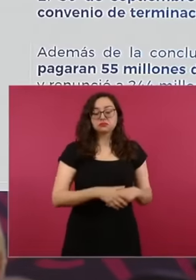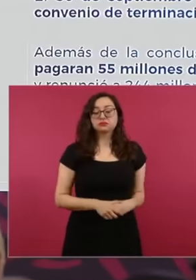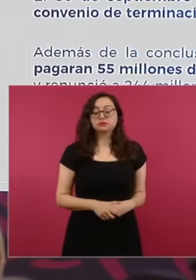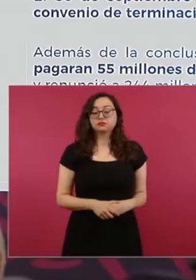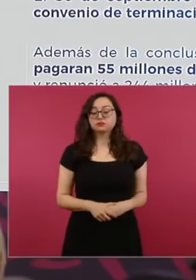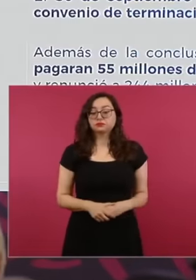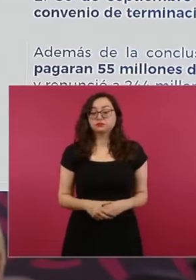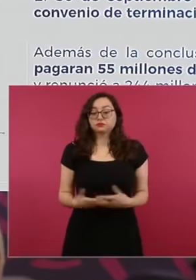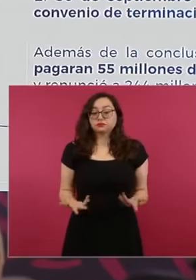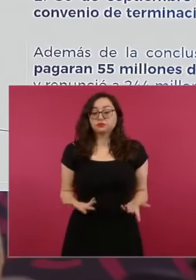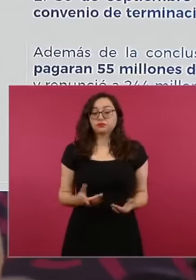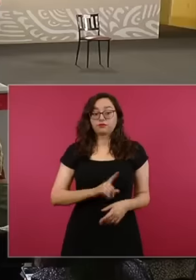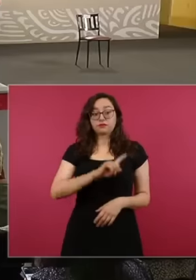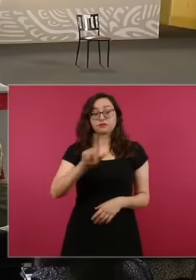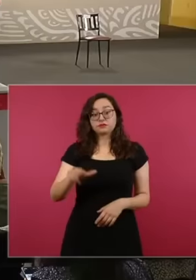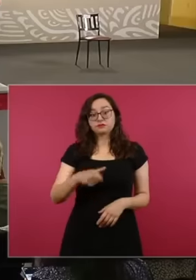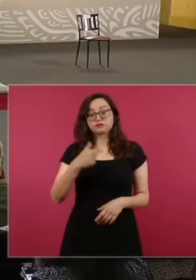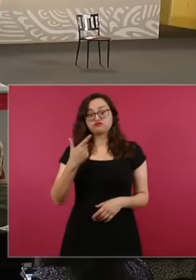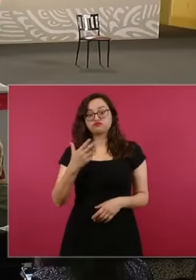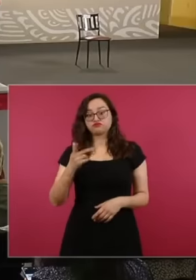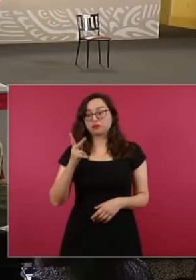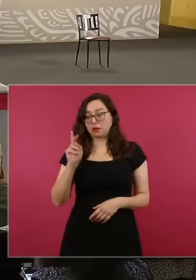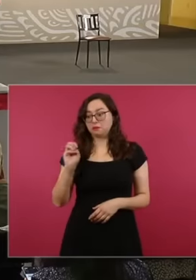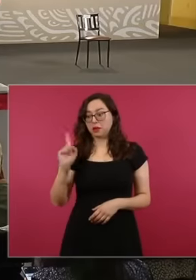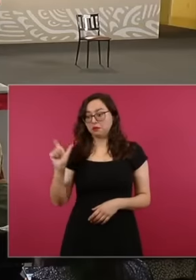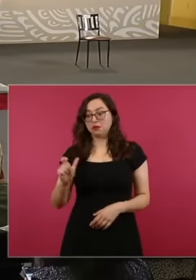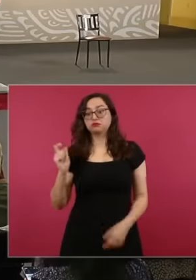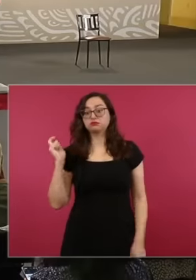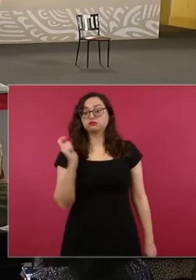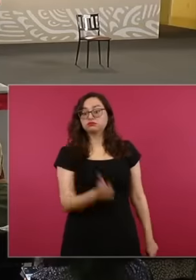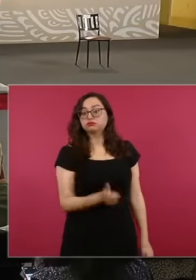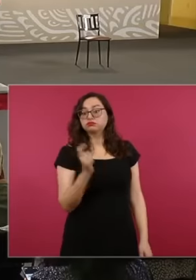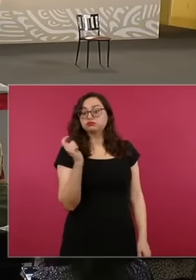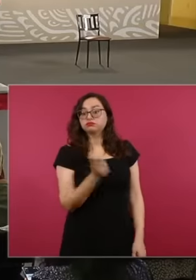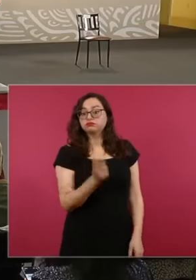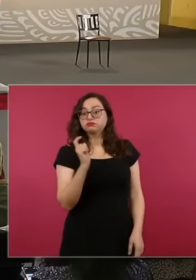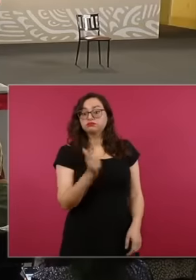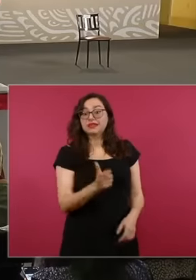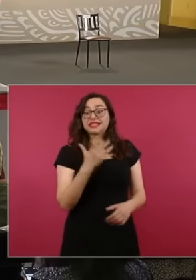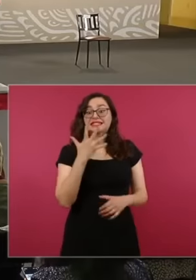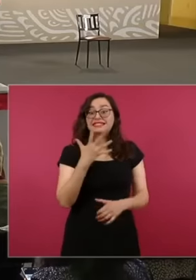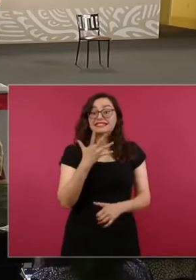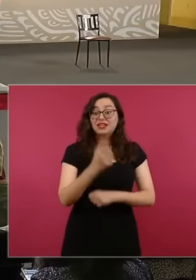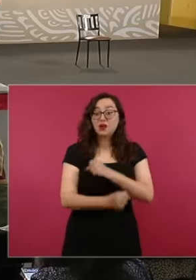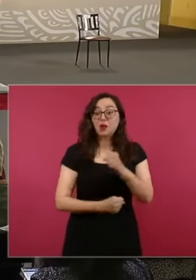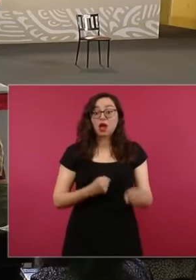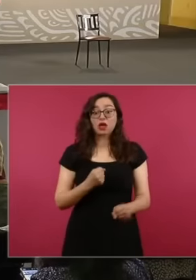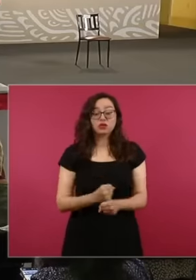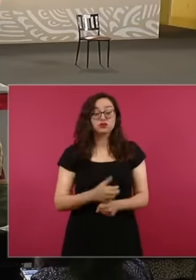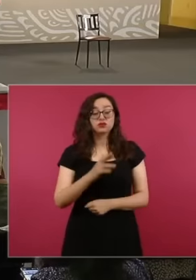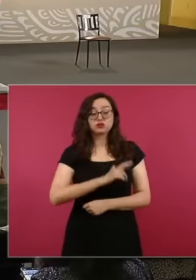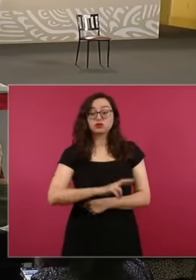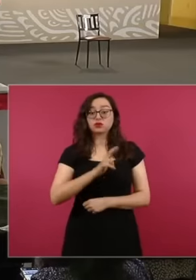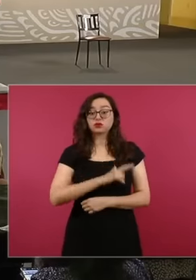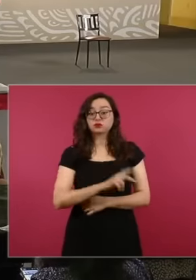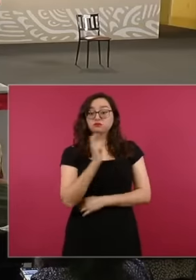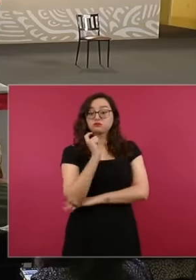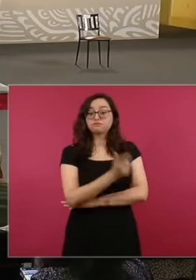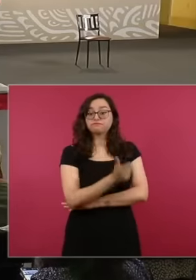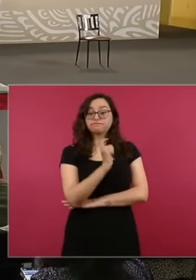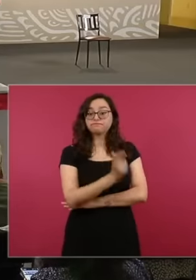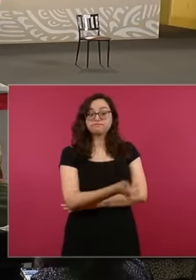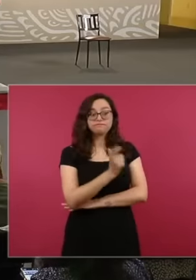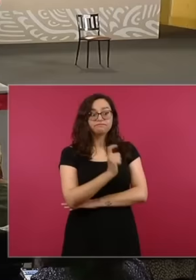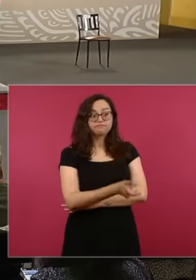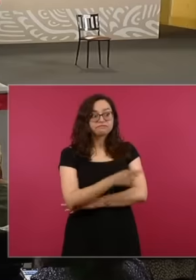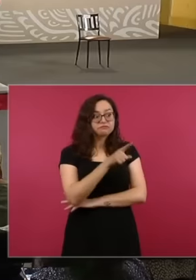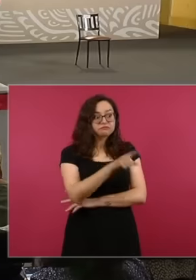to an individual and during For 5 years, that company was paid without transporting absolutely anything,